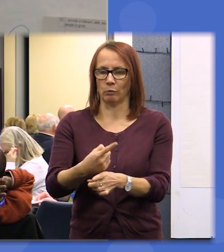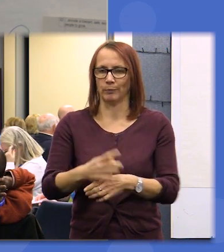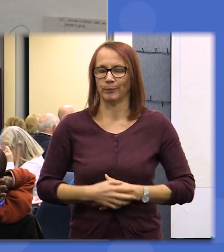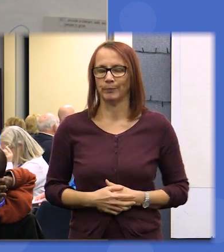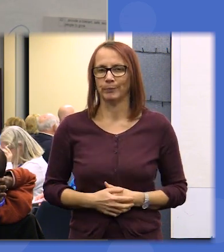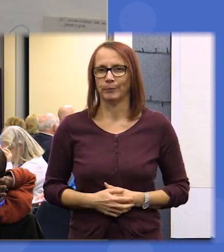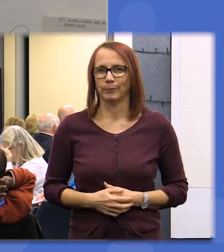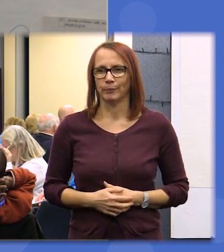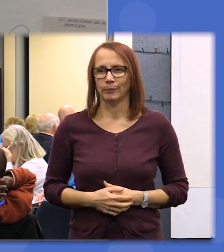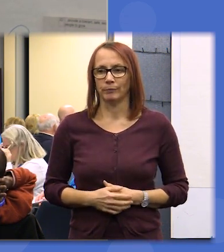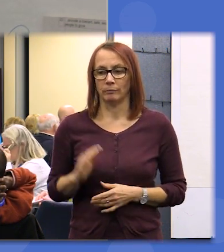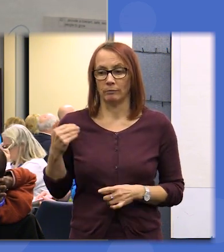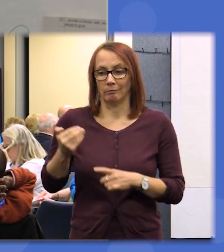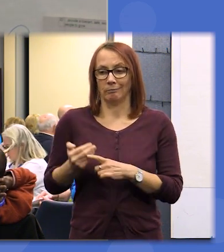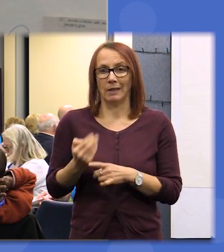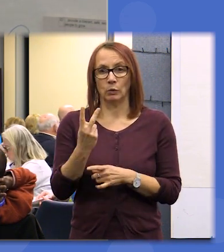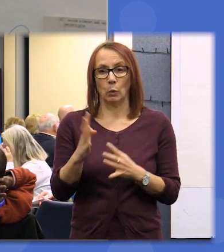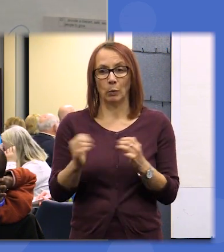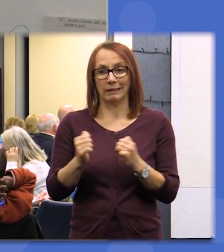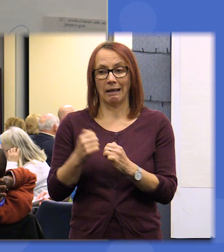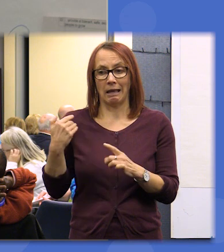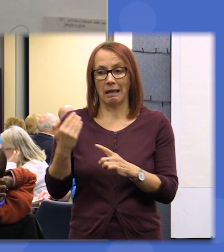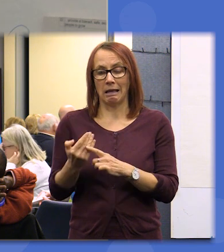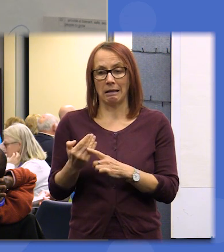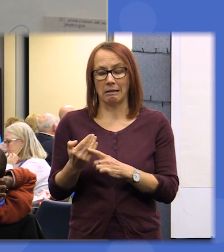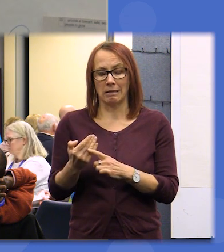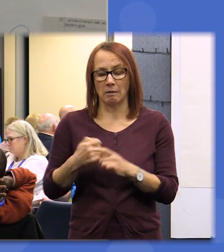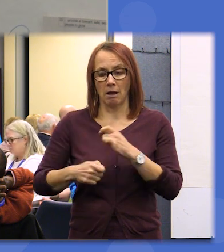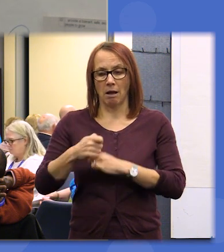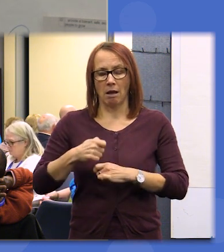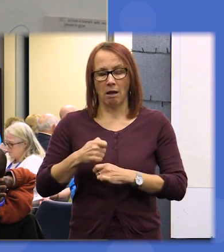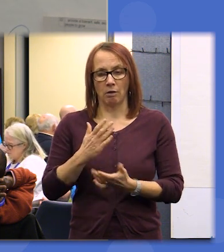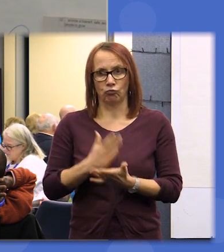over the last two weekends we've built trust and we've built relationships and